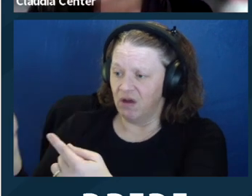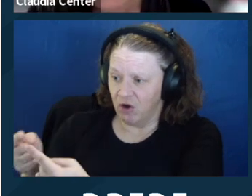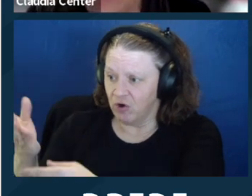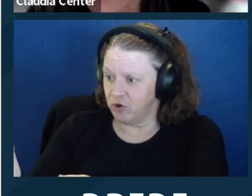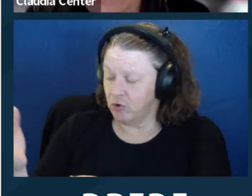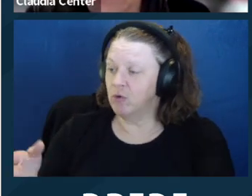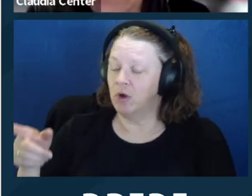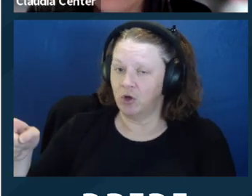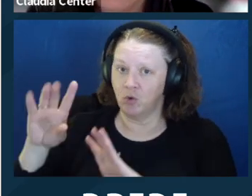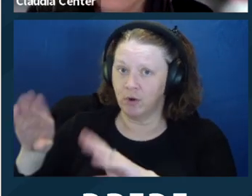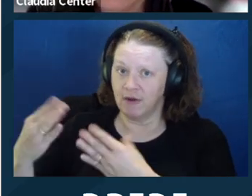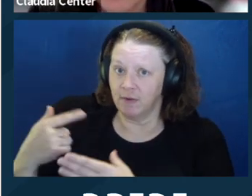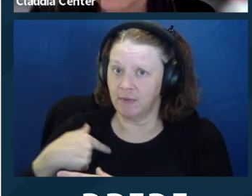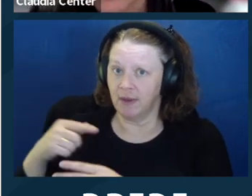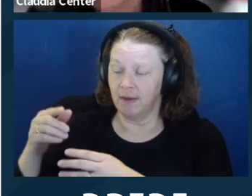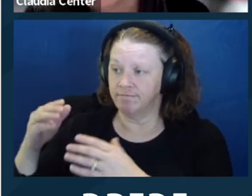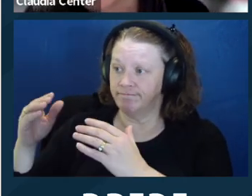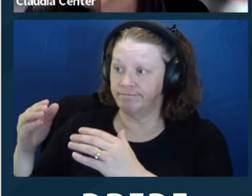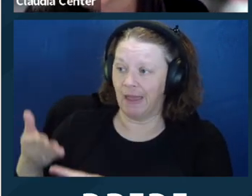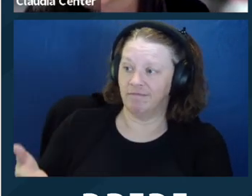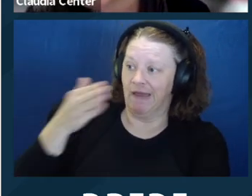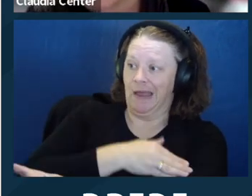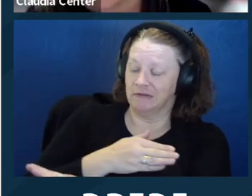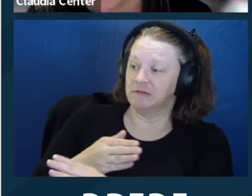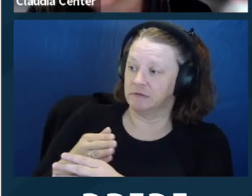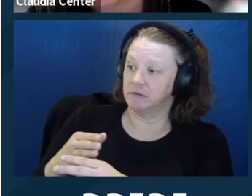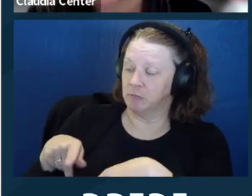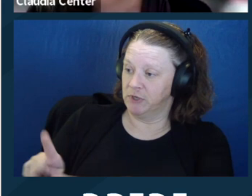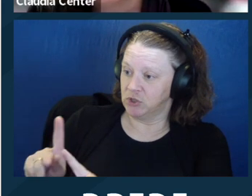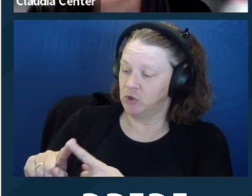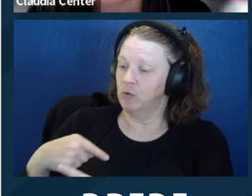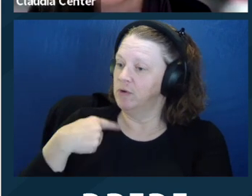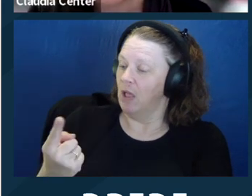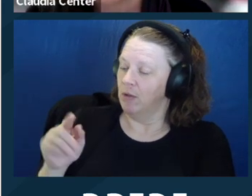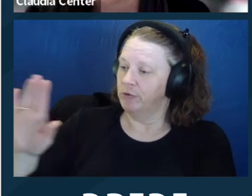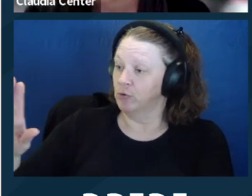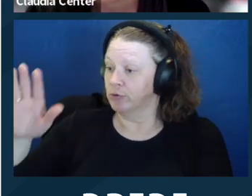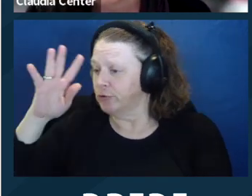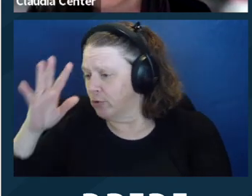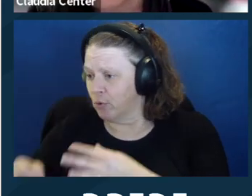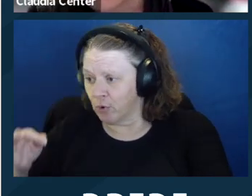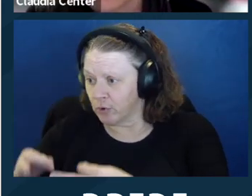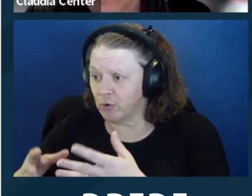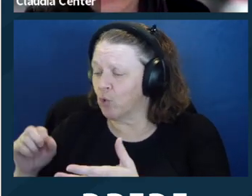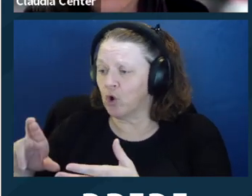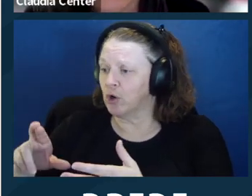tell somebody in order to have some protective action taken, such as a conservatorship.